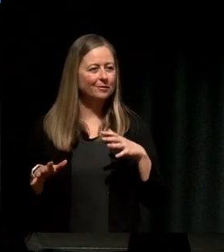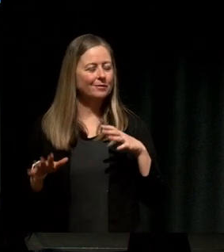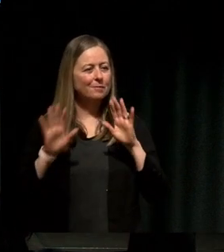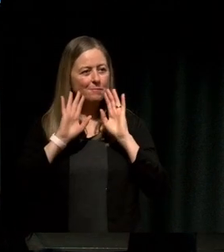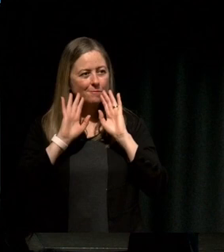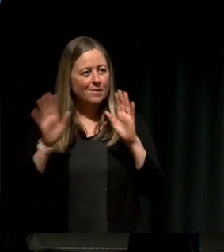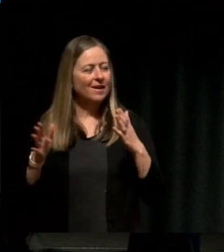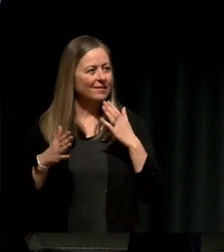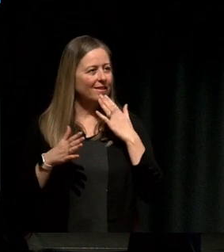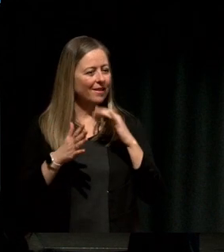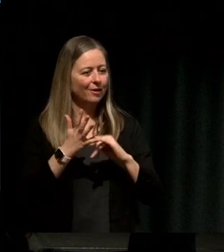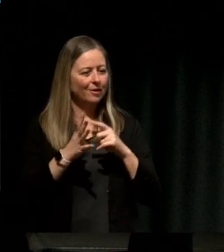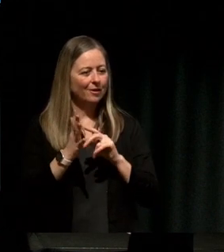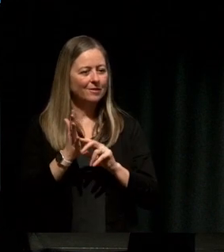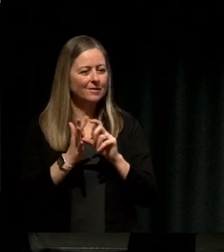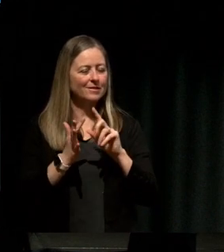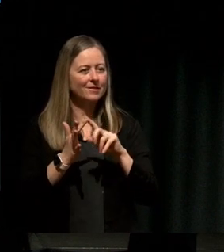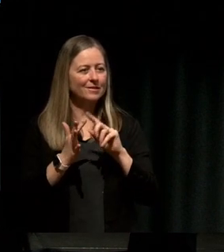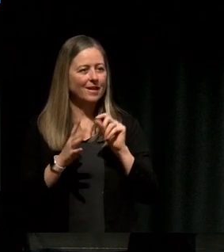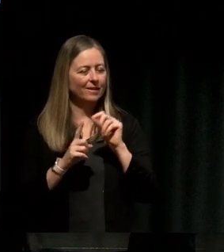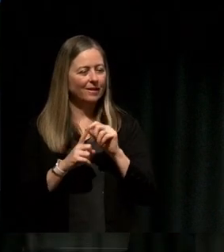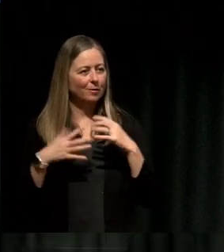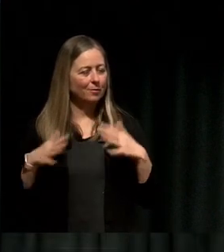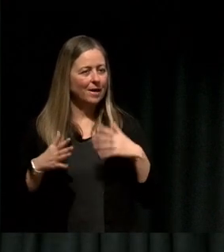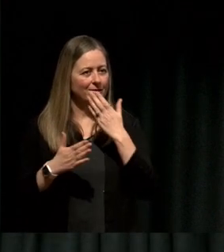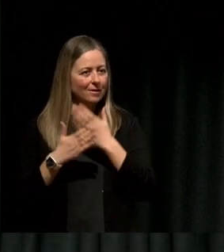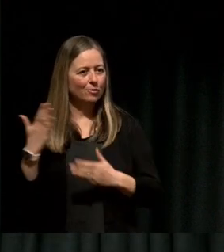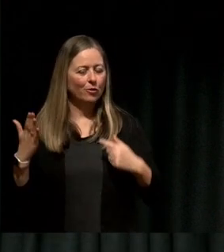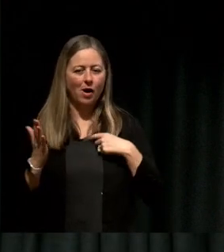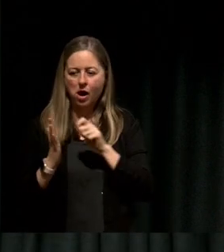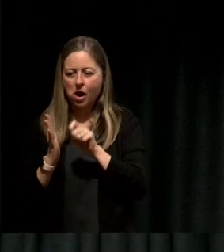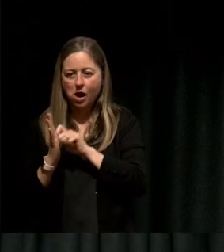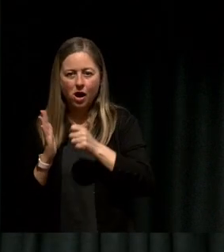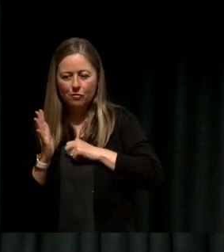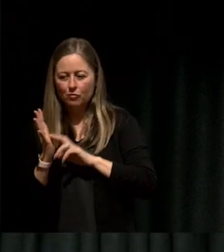I wrote a few notes myself and I think the through line that I got from what you said